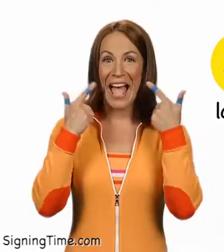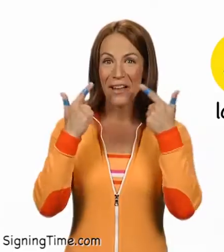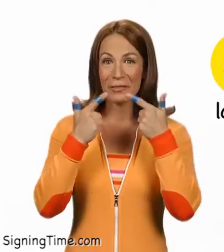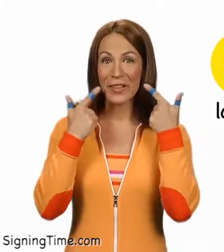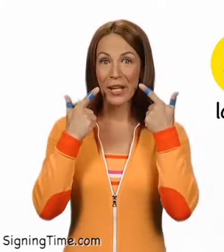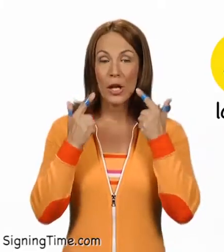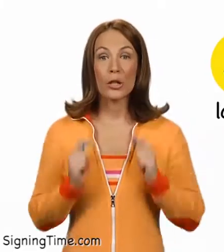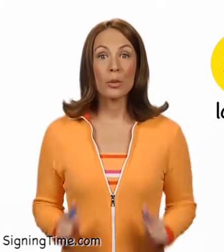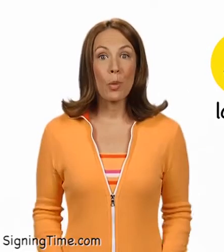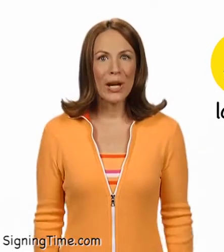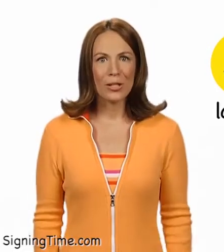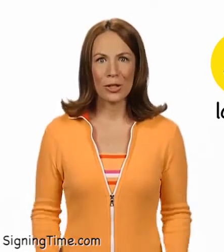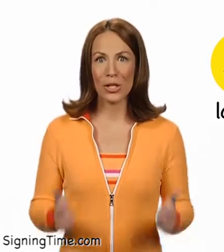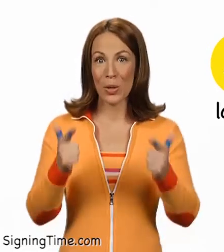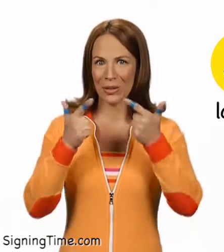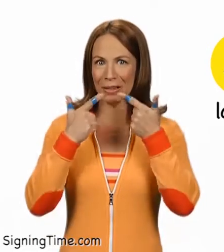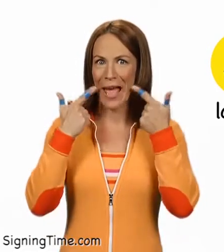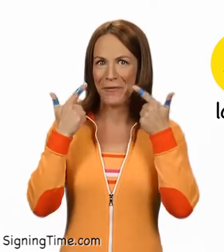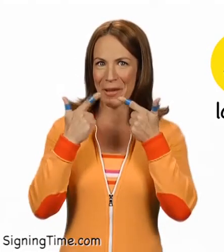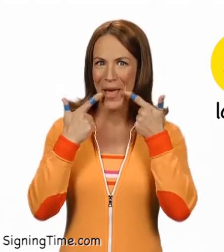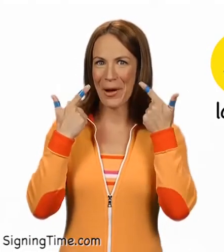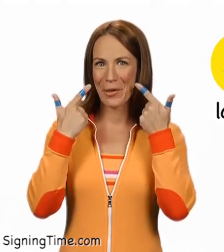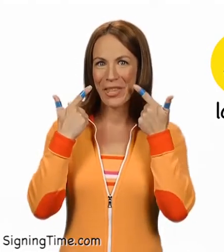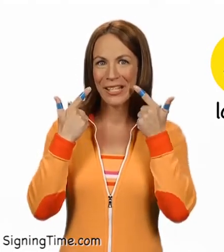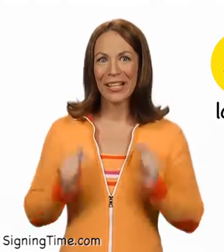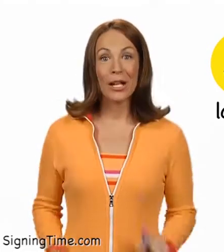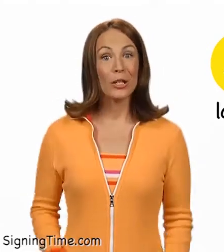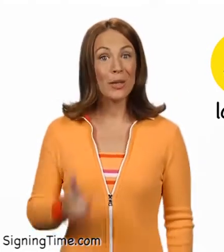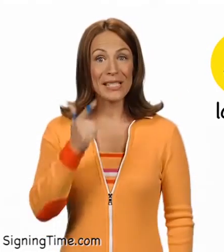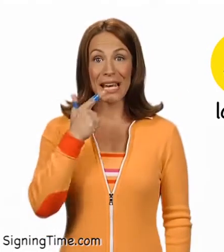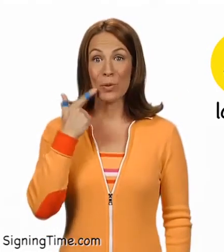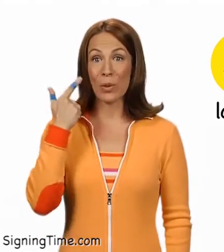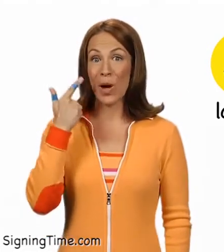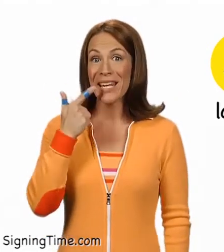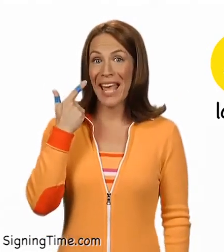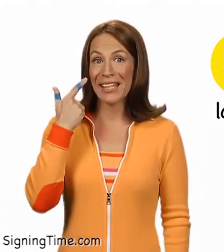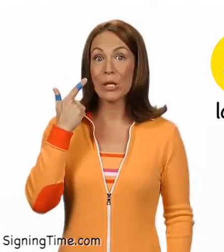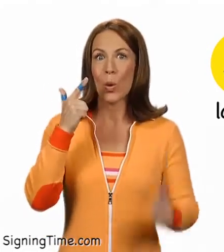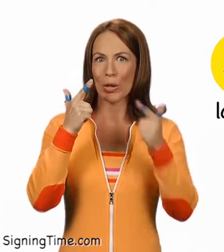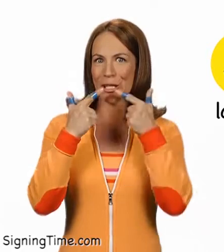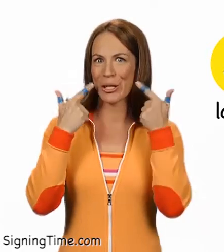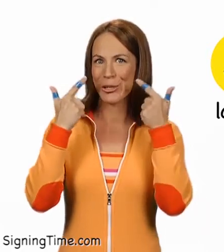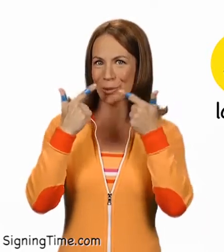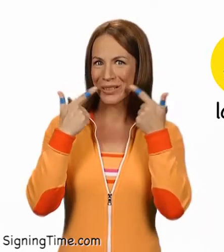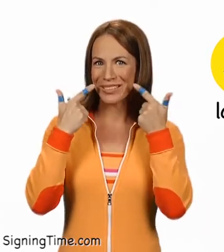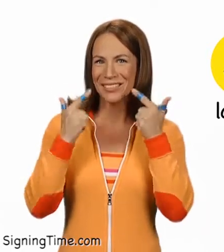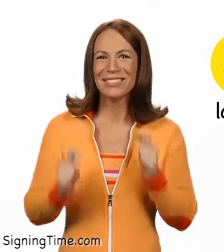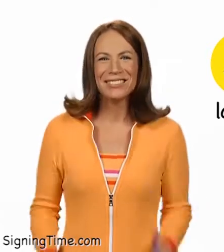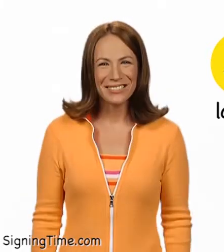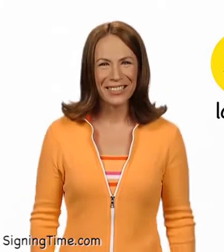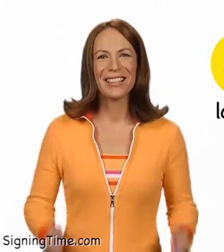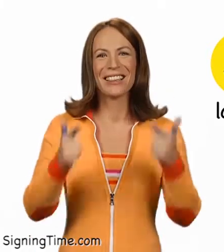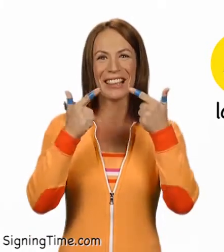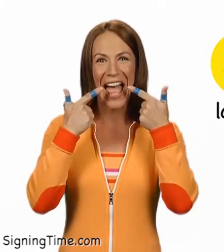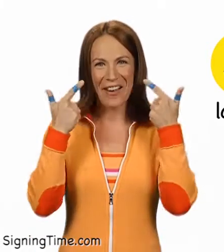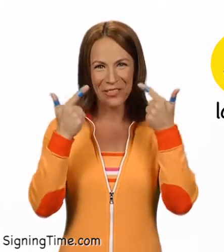Laugh. Your pointers show your laughing mouth. You can sign it with one hand, or two. Laugh!